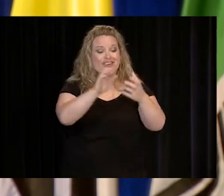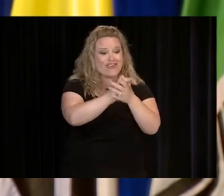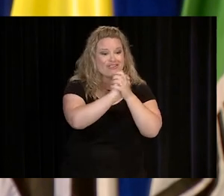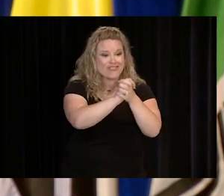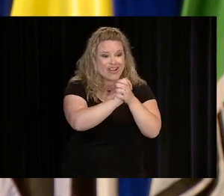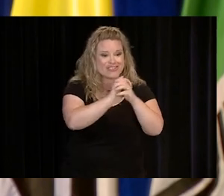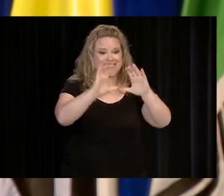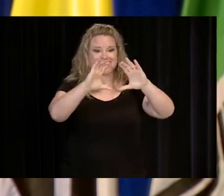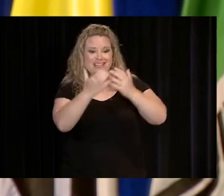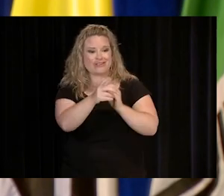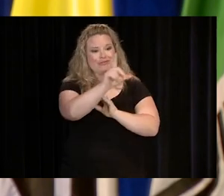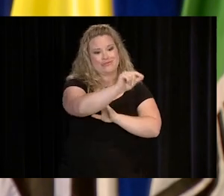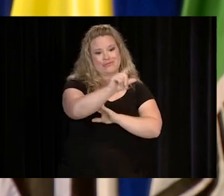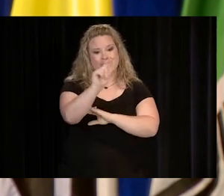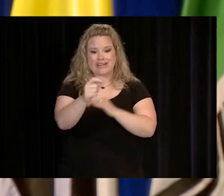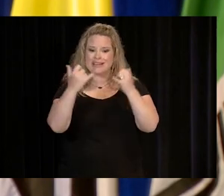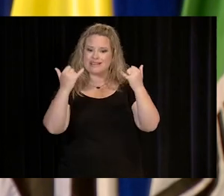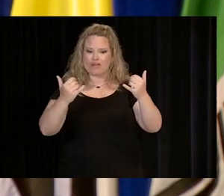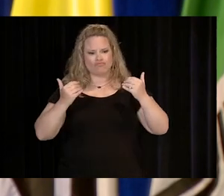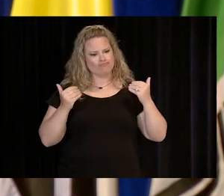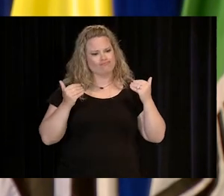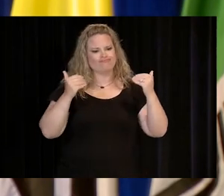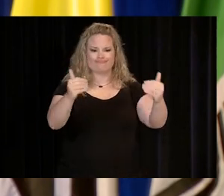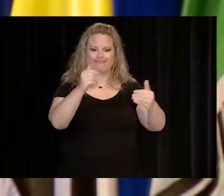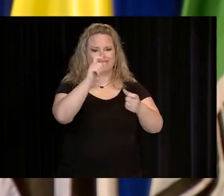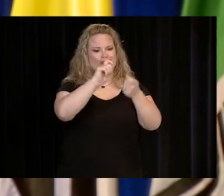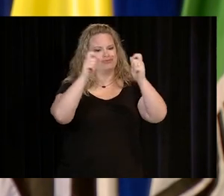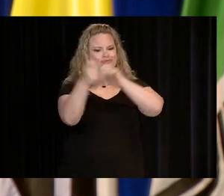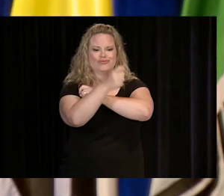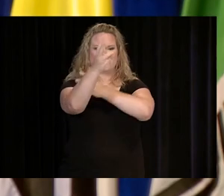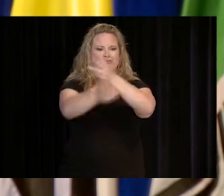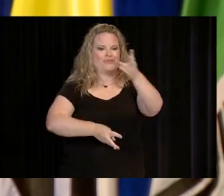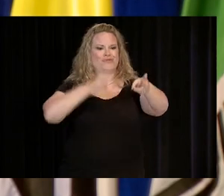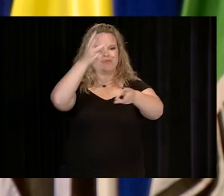CONGRATULATIONS, CLASS OF 2020! NOW GO OUT AND CHANGE THE WORLD!